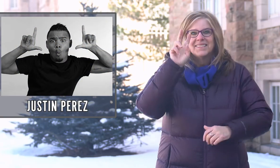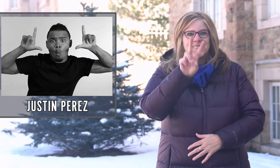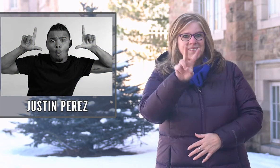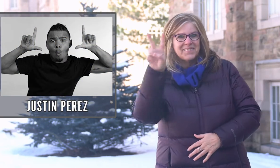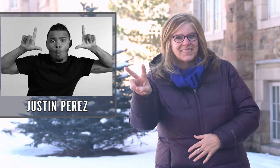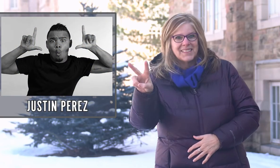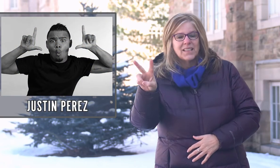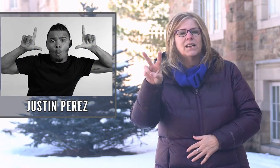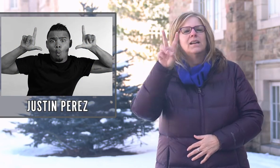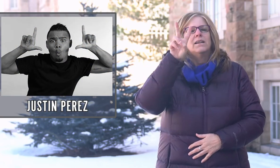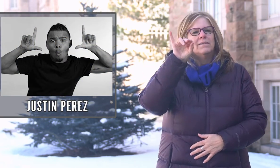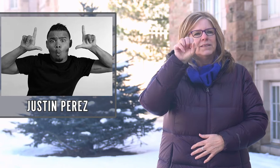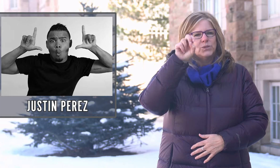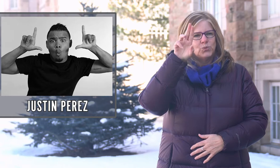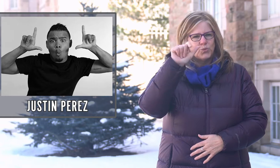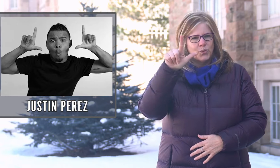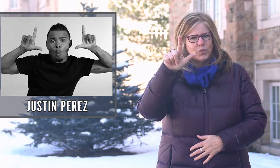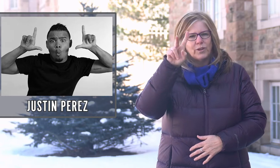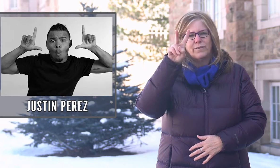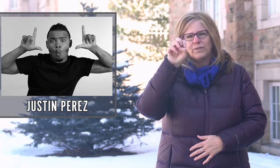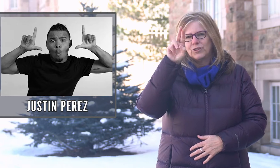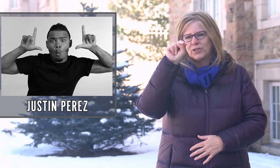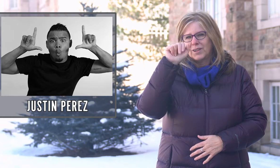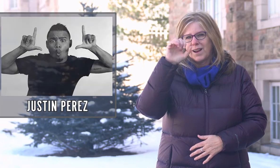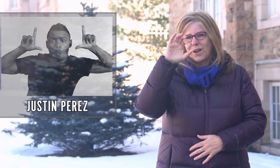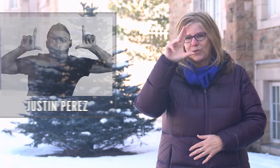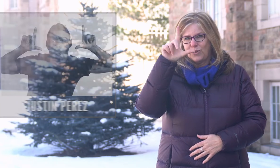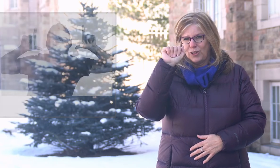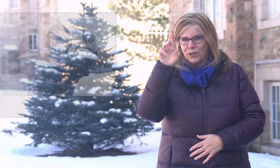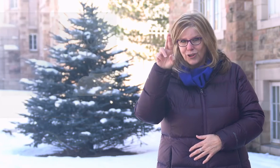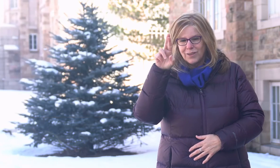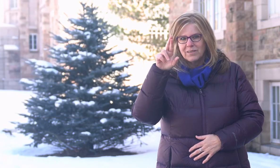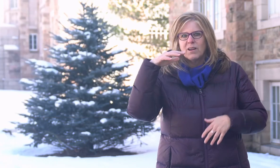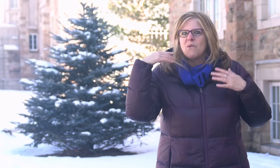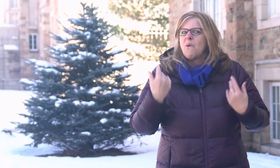acts and does visual vernacular.